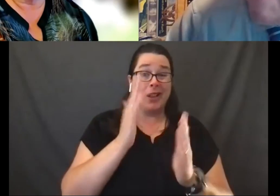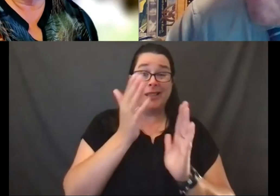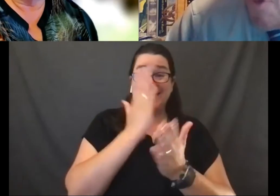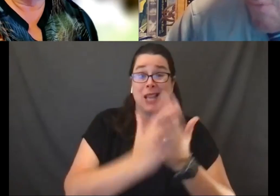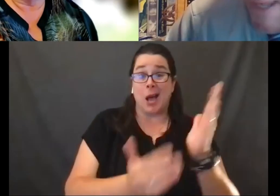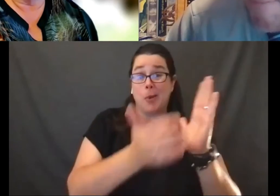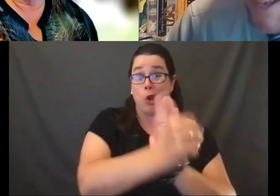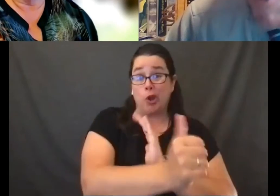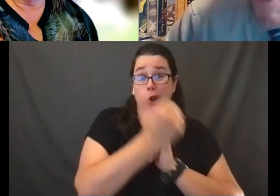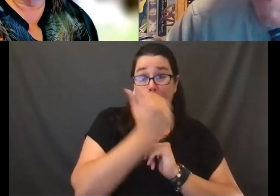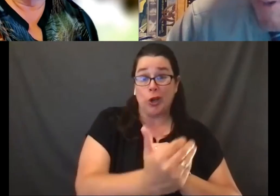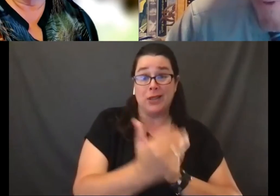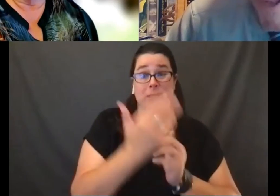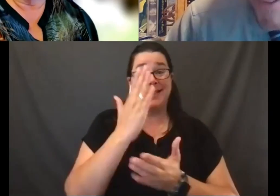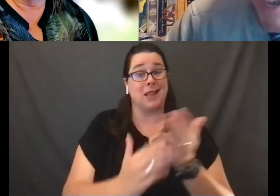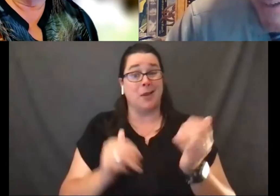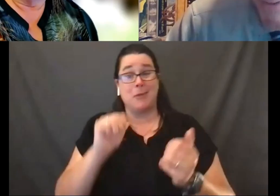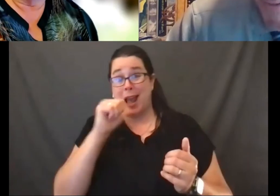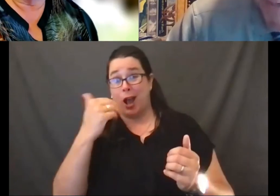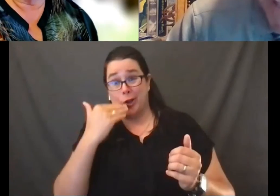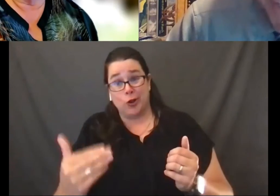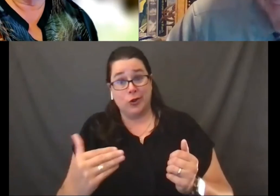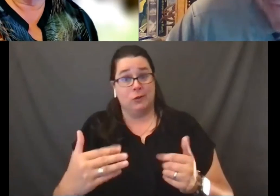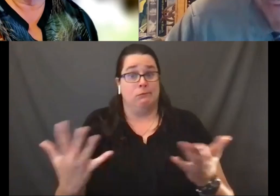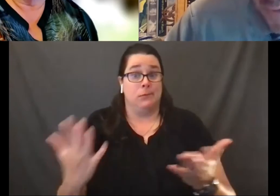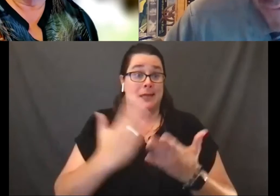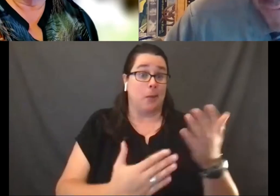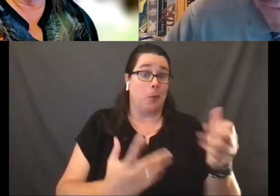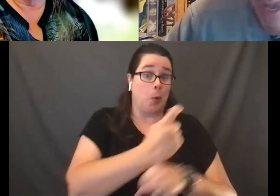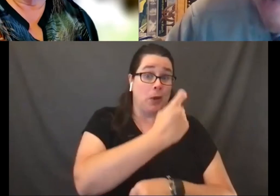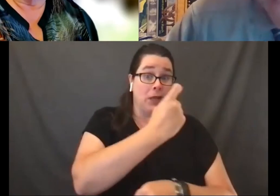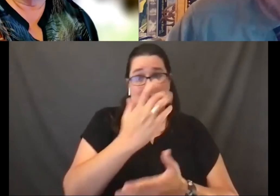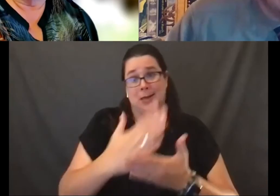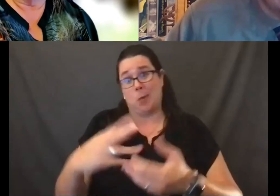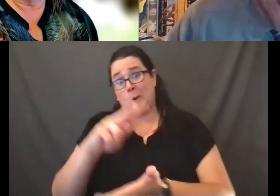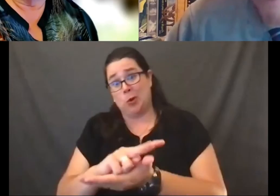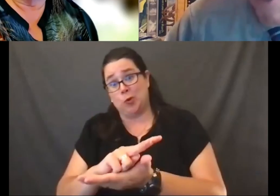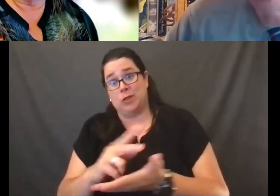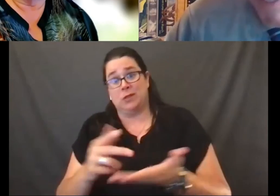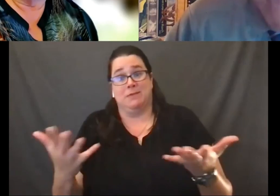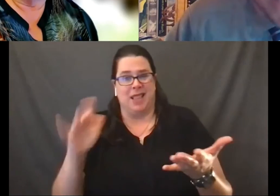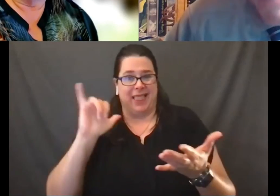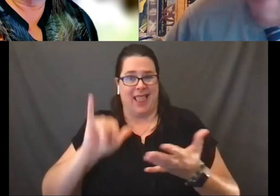Somebody's gonna win, and to your point, Loree, somebody's gonna lose. That's how it's always been.